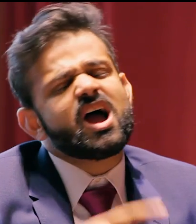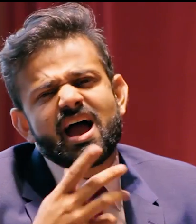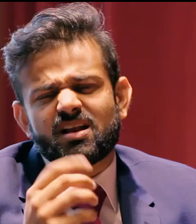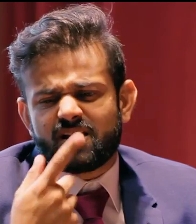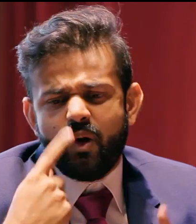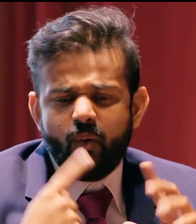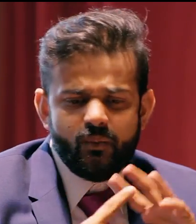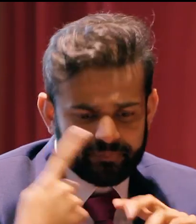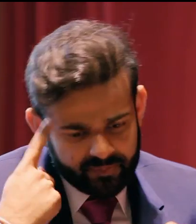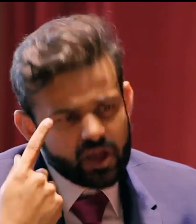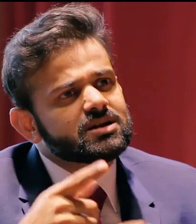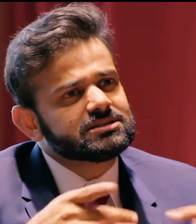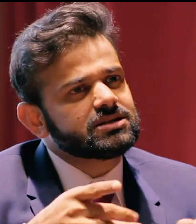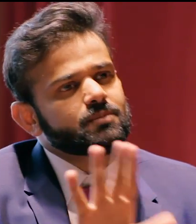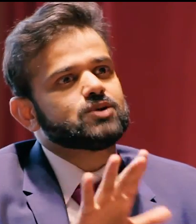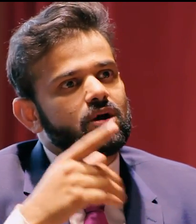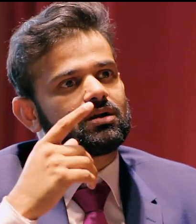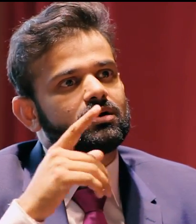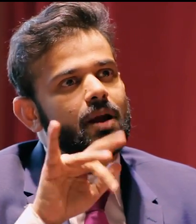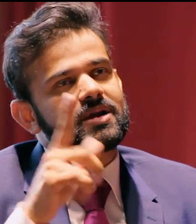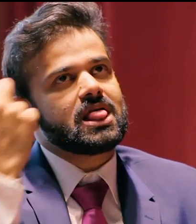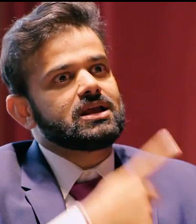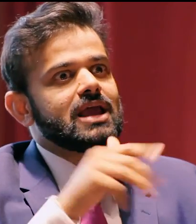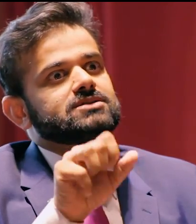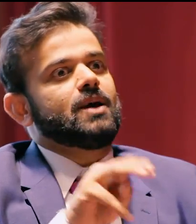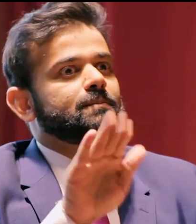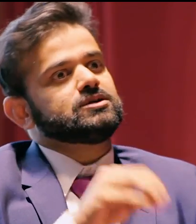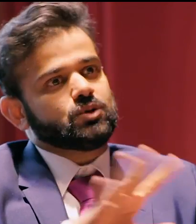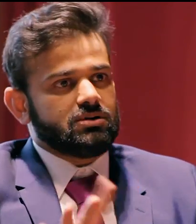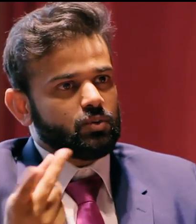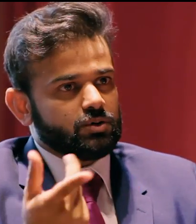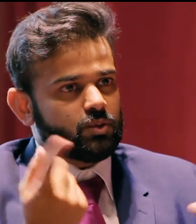Nice. Oh, something that just came to mind.